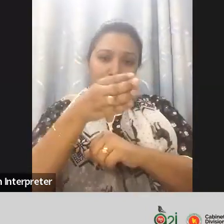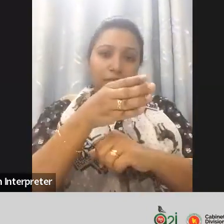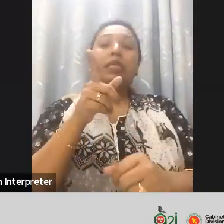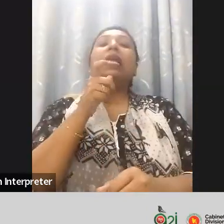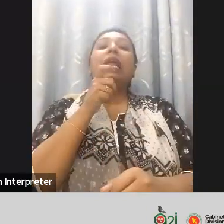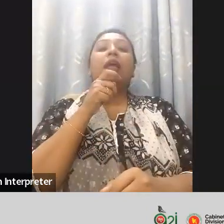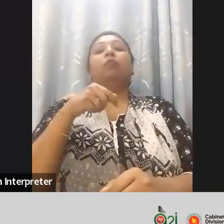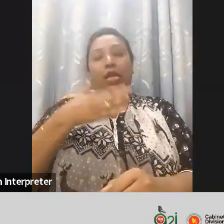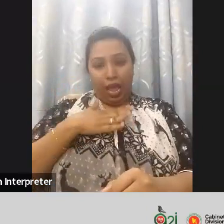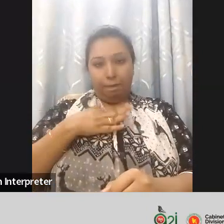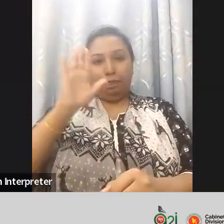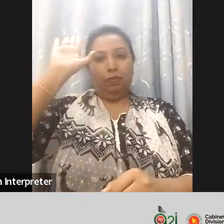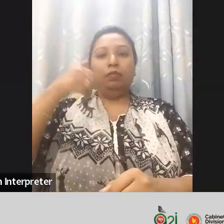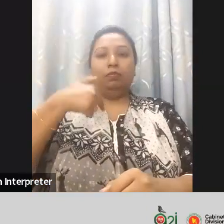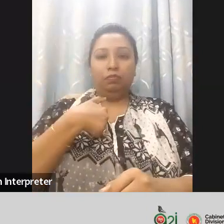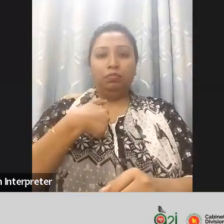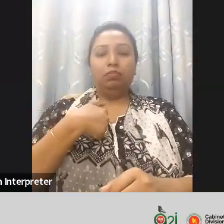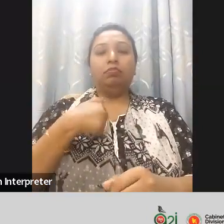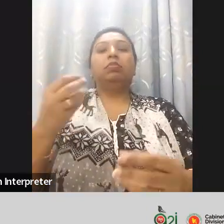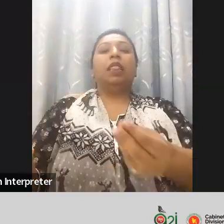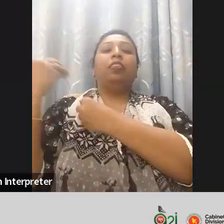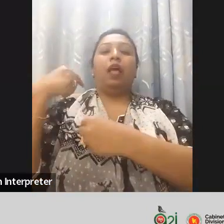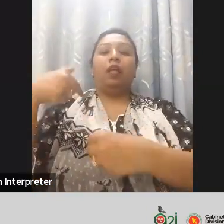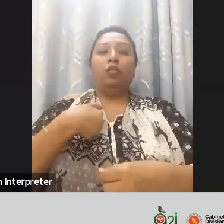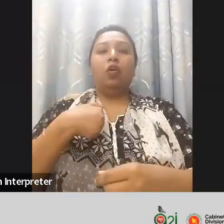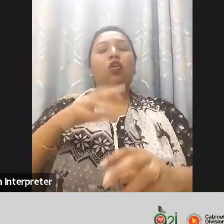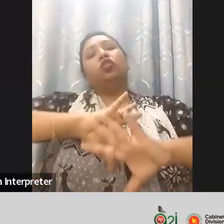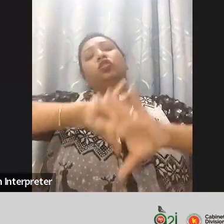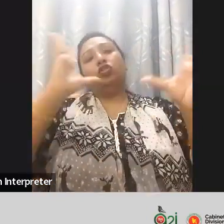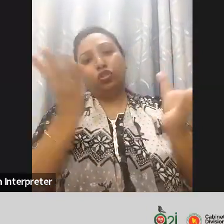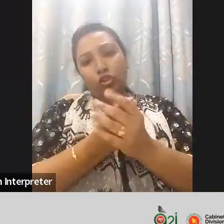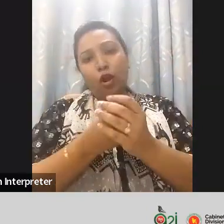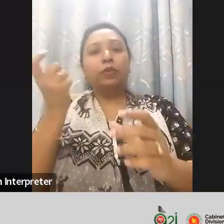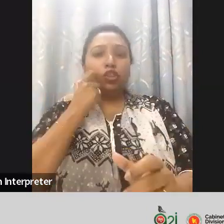umbrella in Bangladesh the largest Society in the whole globe so as a Project Director of